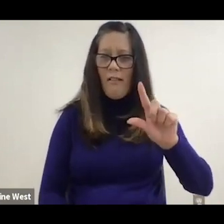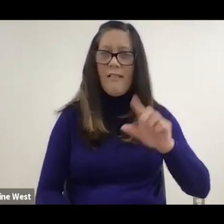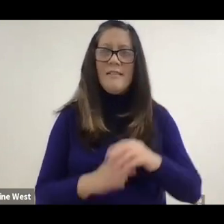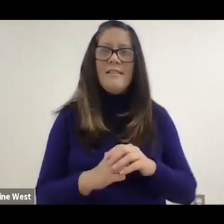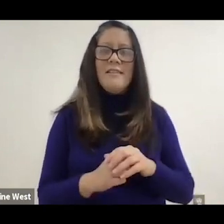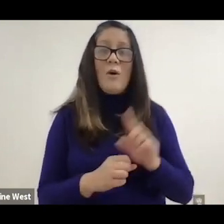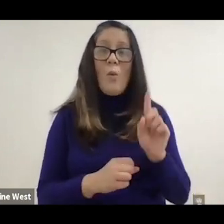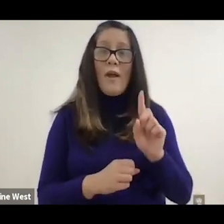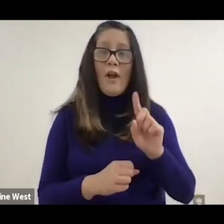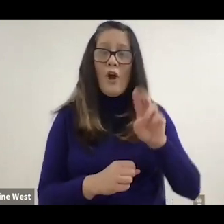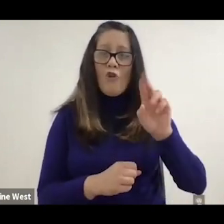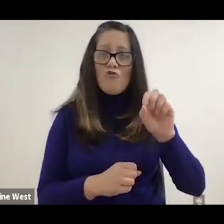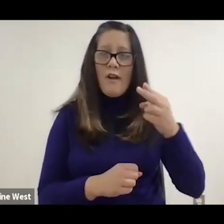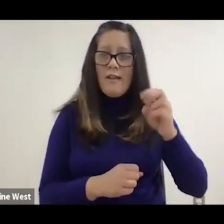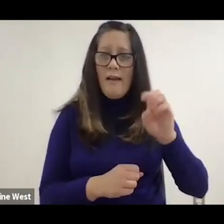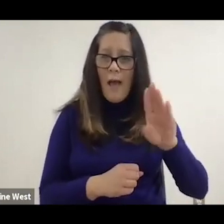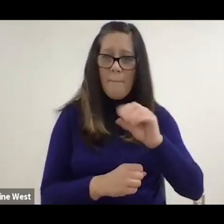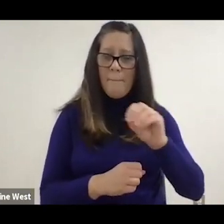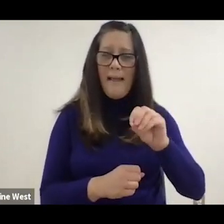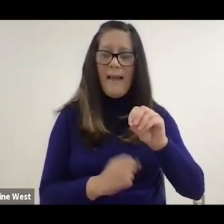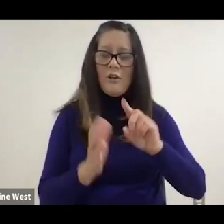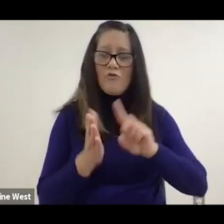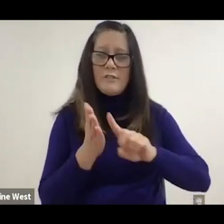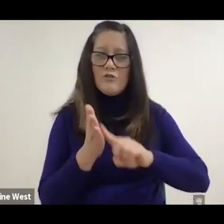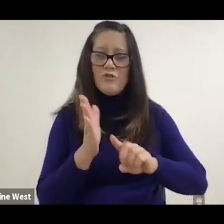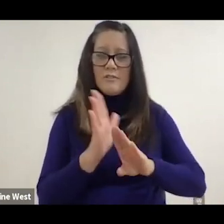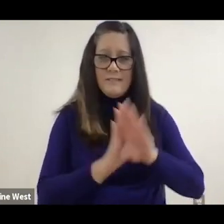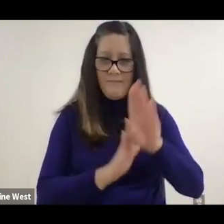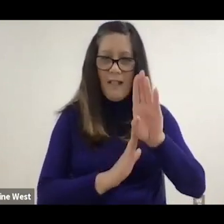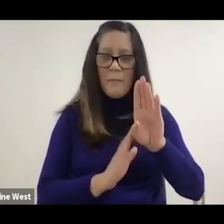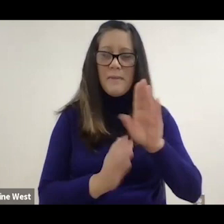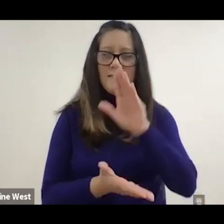rehabilitation R and D Center of Excellence in partnership with